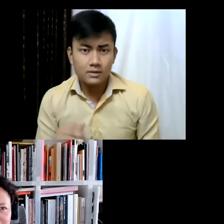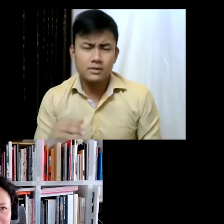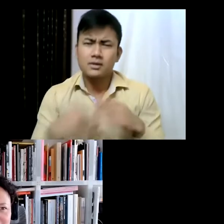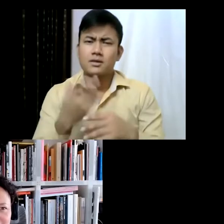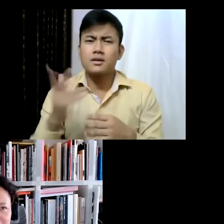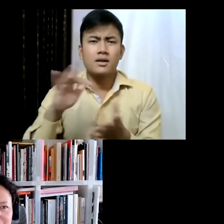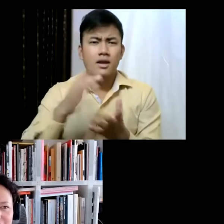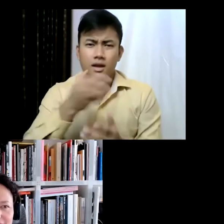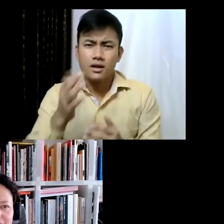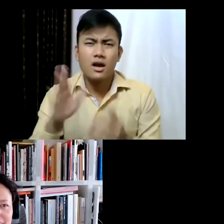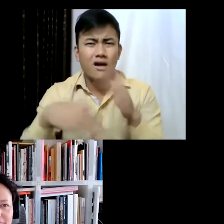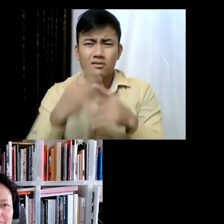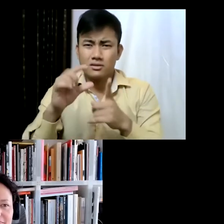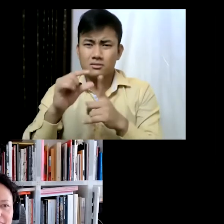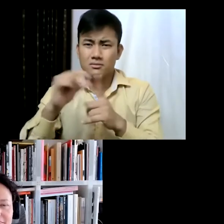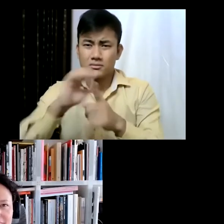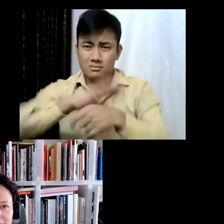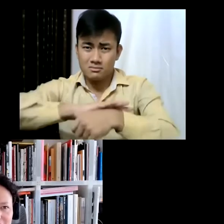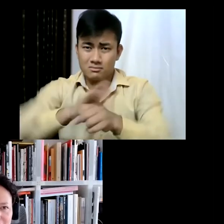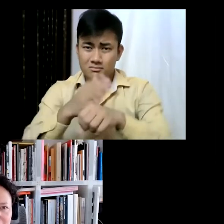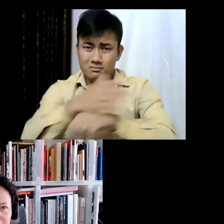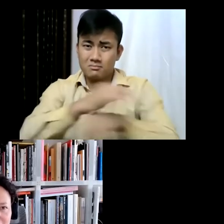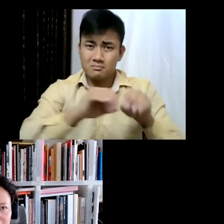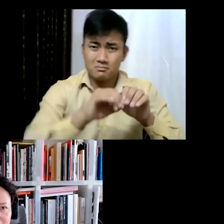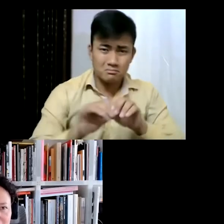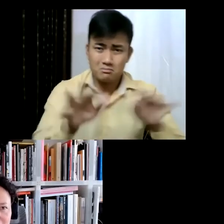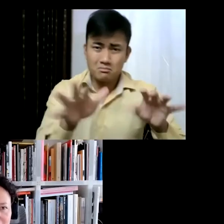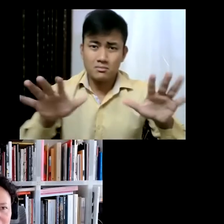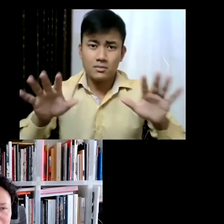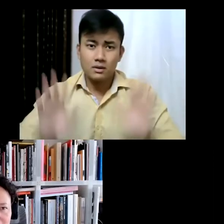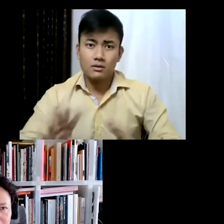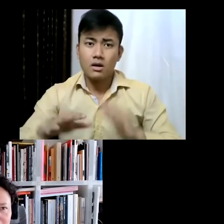the pandemic has become a sort of watershed moment for us in the art world as well...